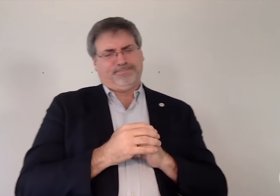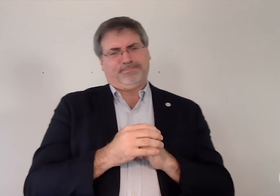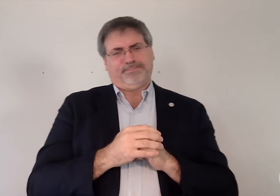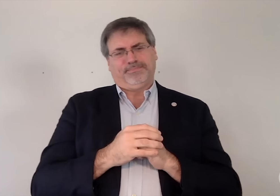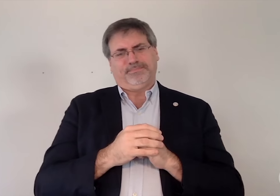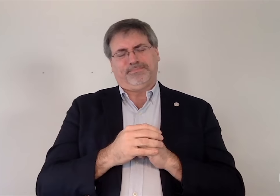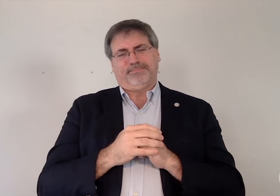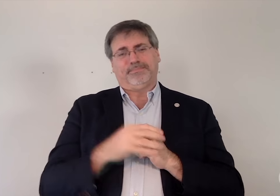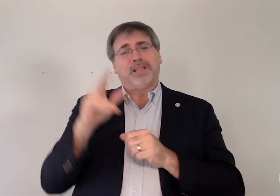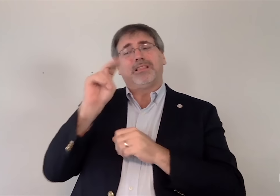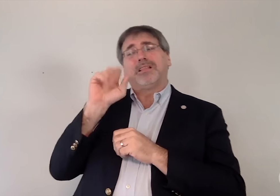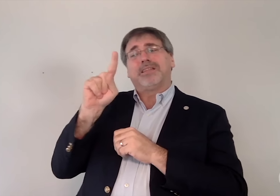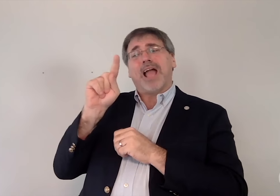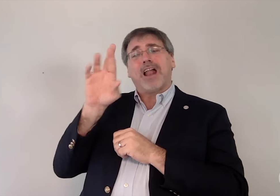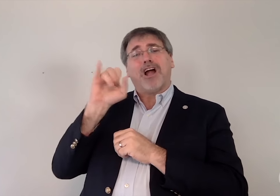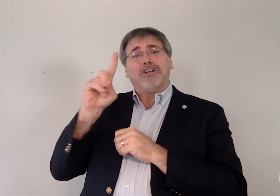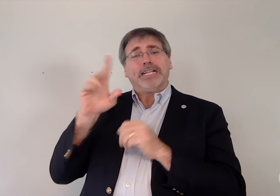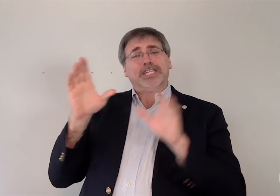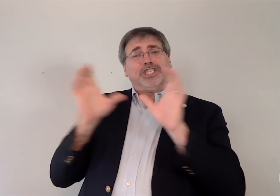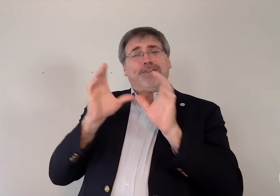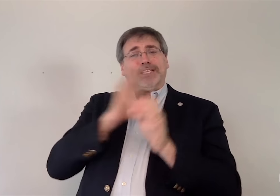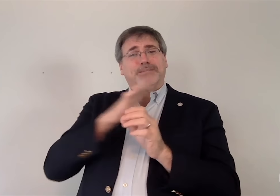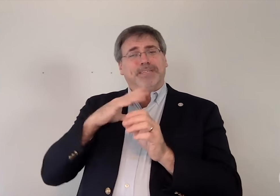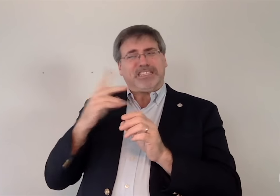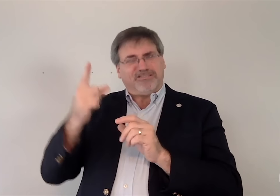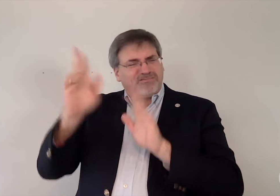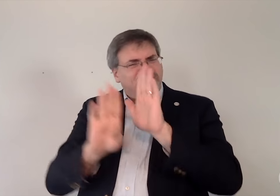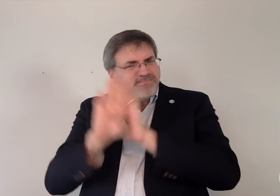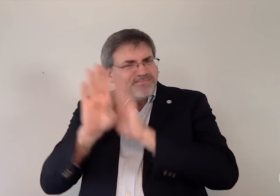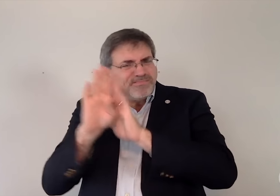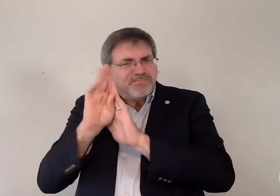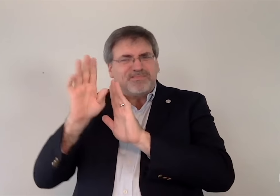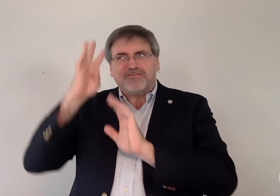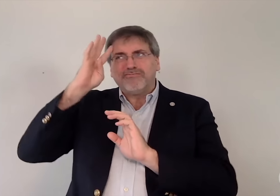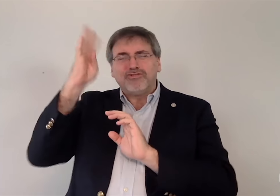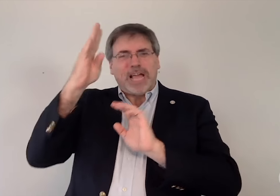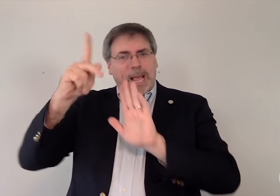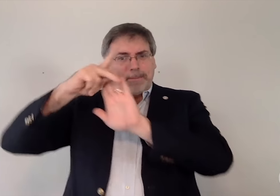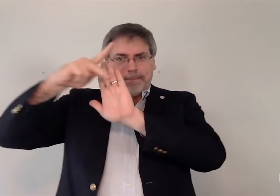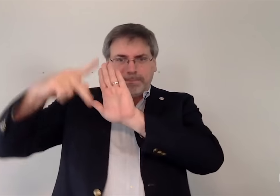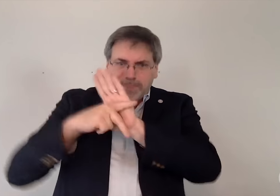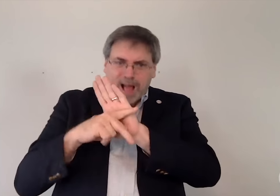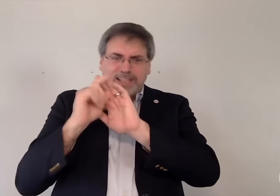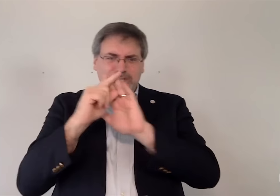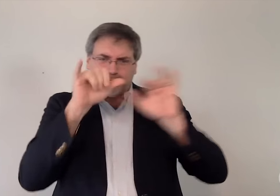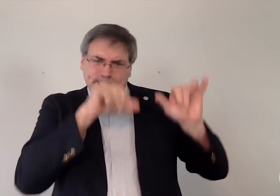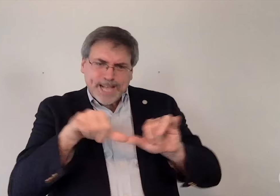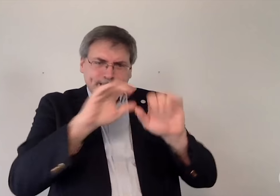The NAD-RID Certification Committee created policies to standardize